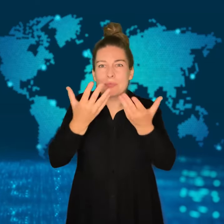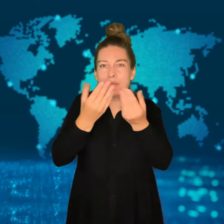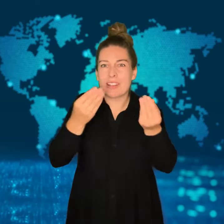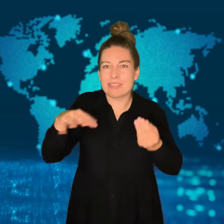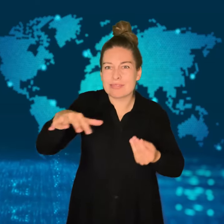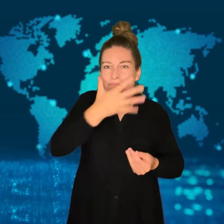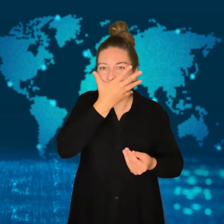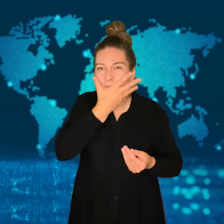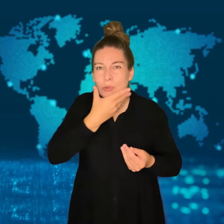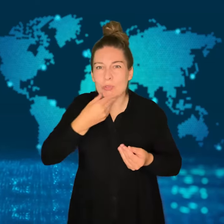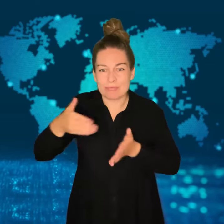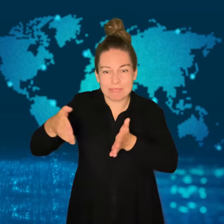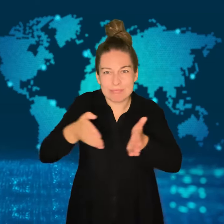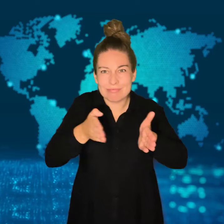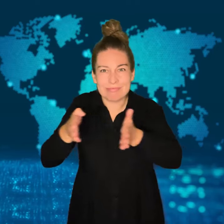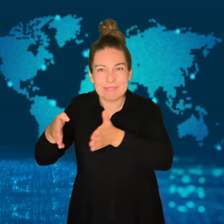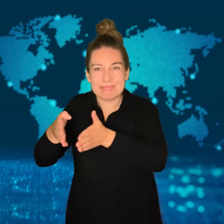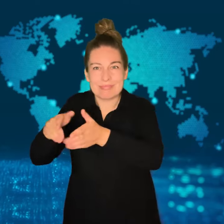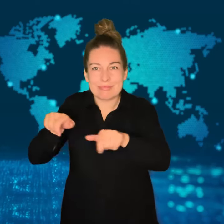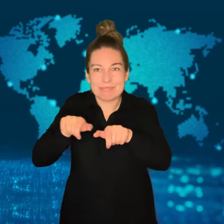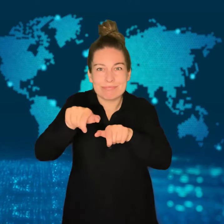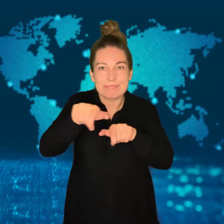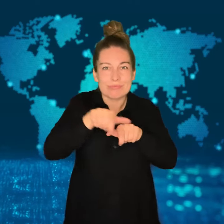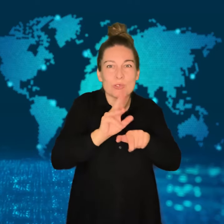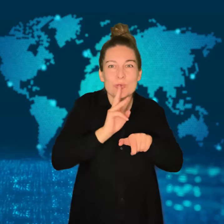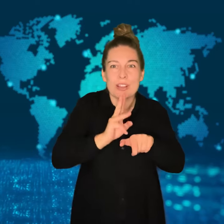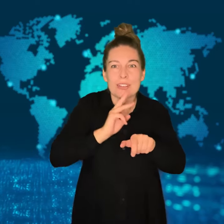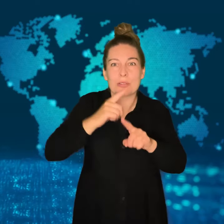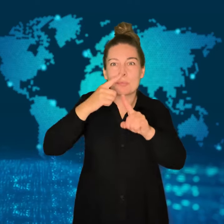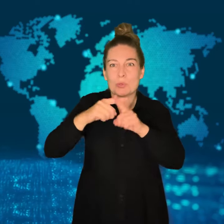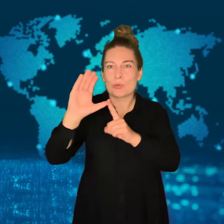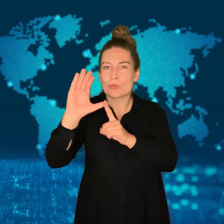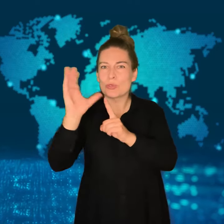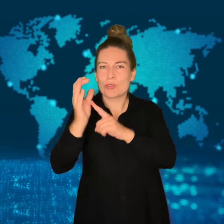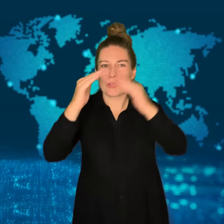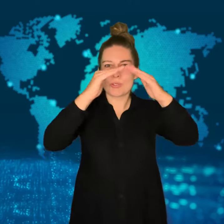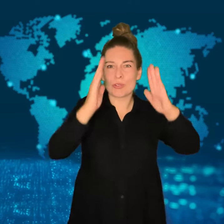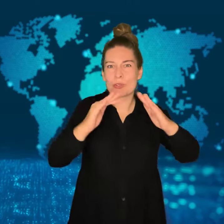but around 13 million tourists visited it during the time of